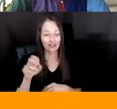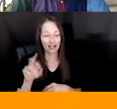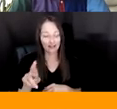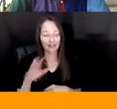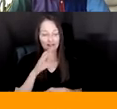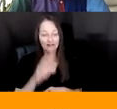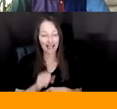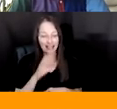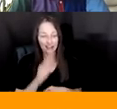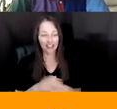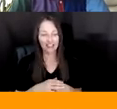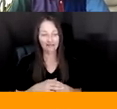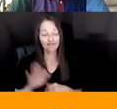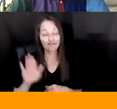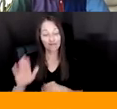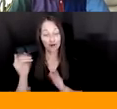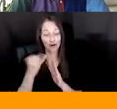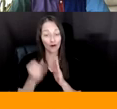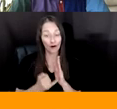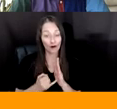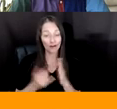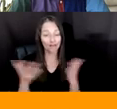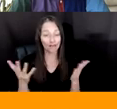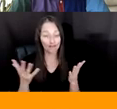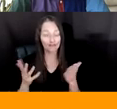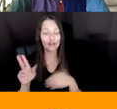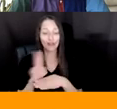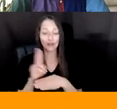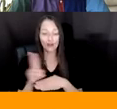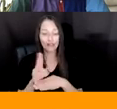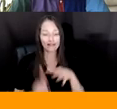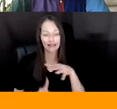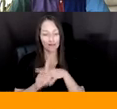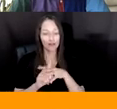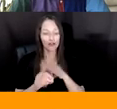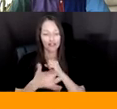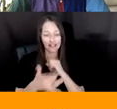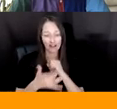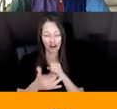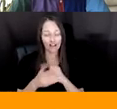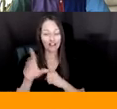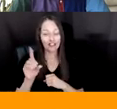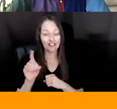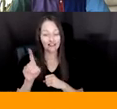ART PRACTICE EMPLOYS EMERGING TECHNOLOGIES, DOCUMENTARY PRACTICES, AND SOCIAL COLLABORATION